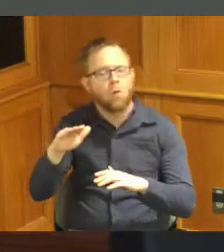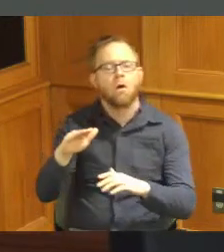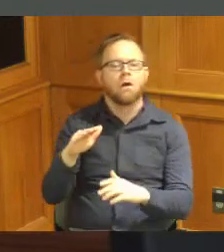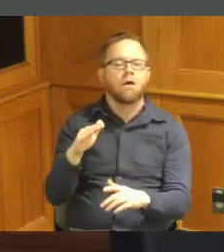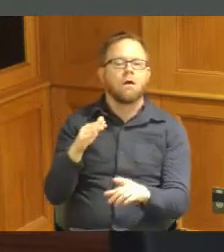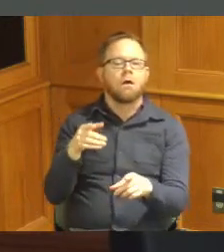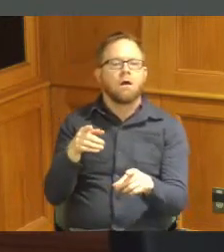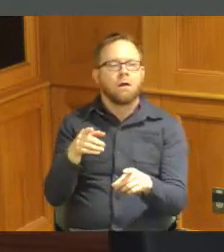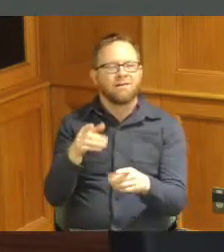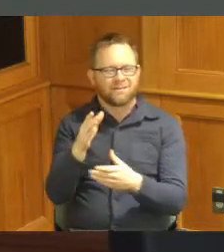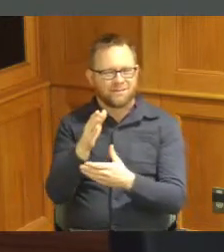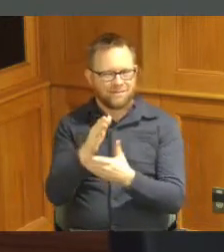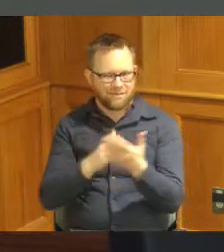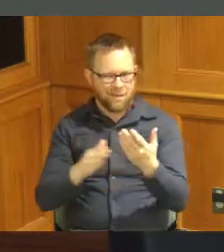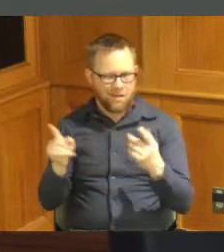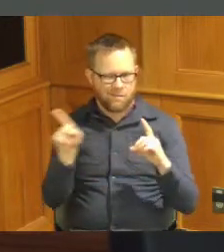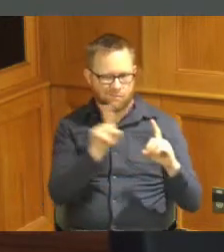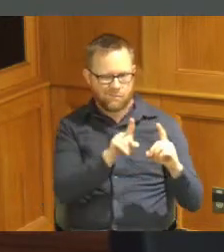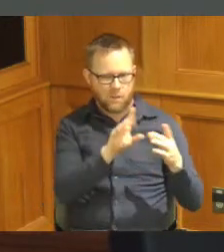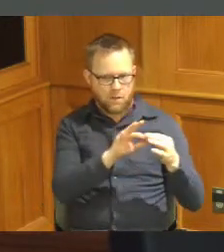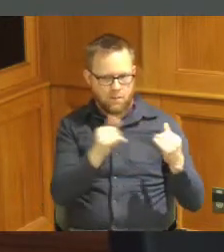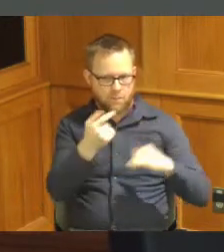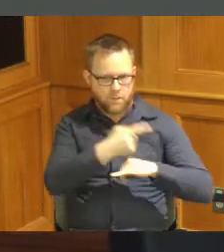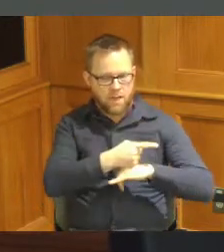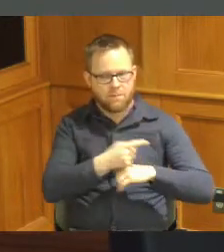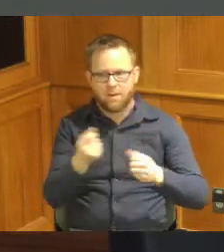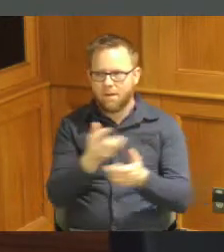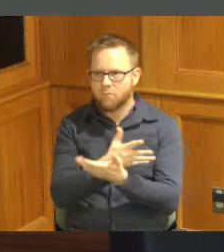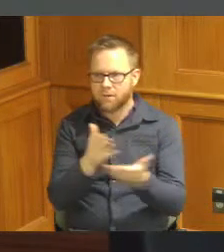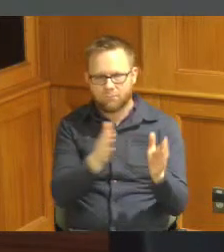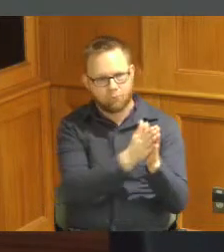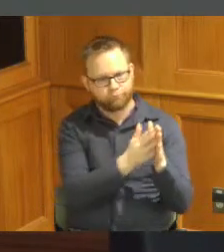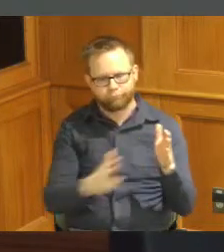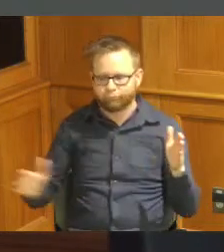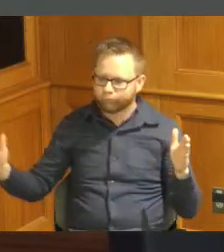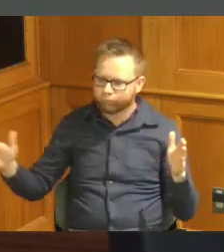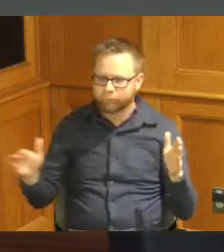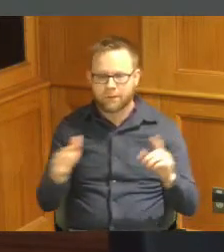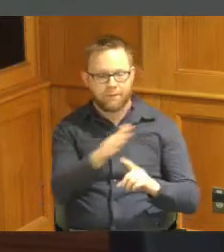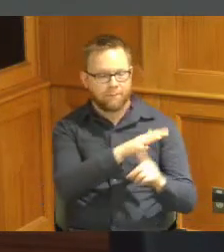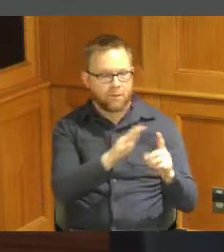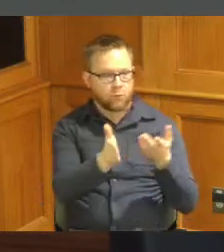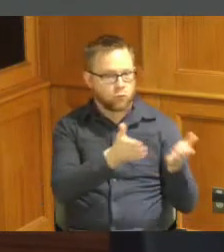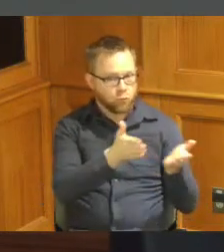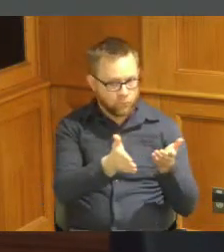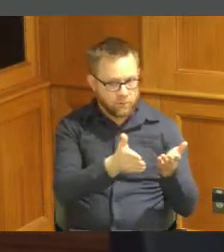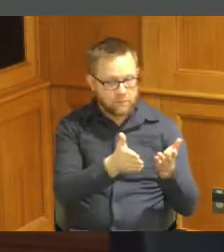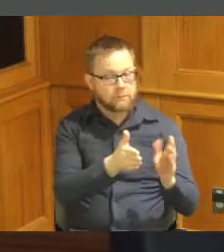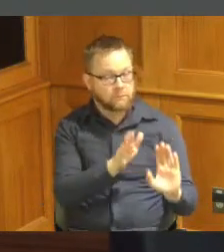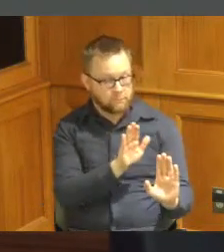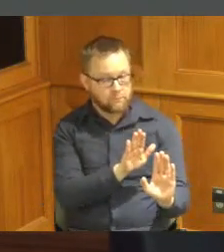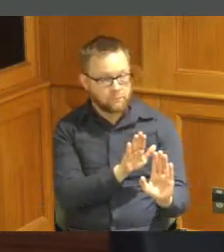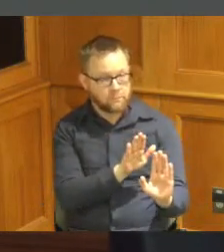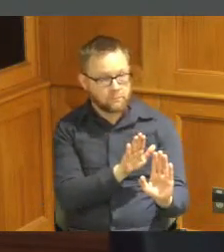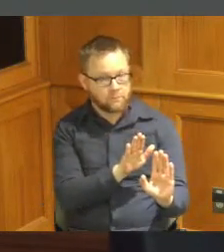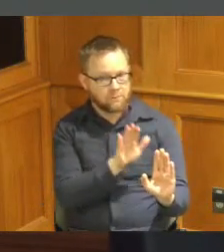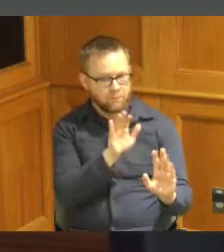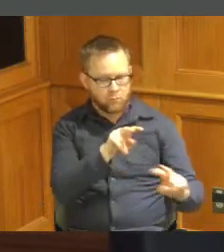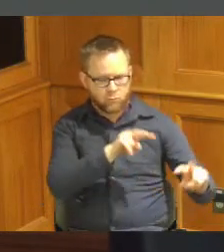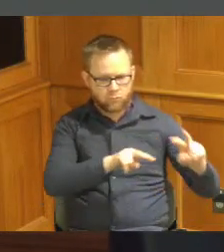them that were up here today but everything from Environmental Services which oversees air quality